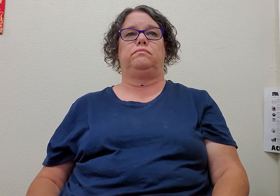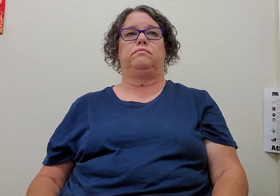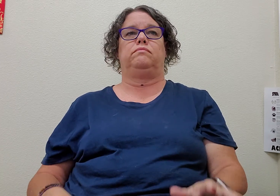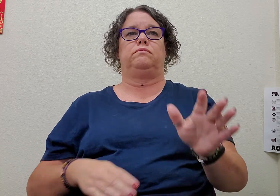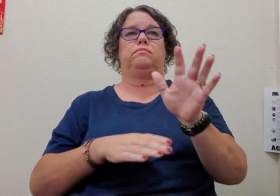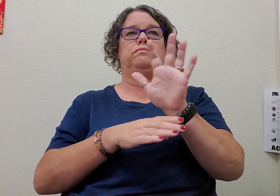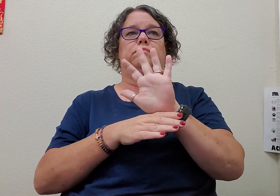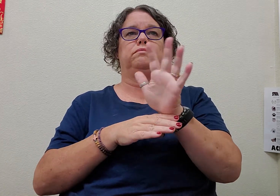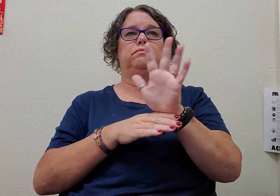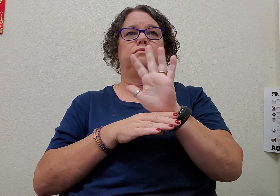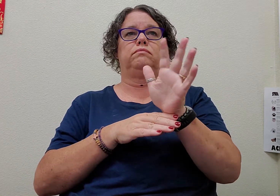movie watch